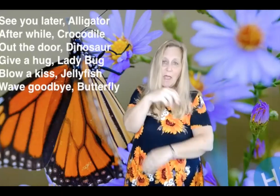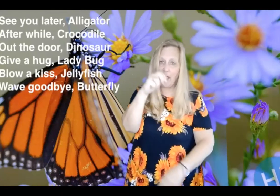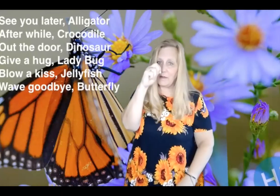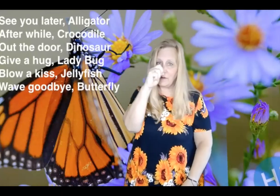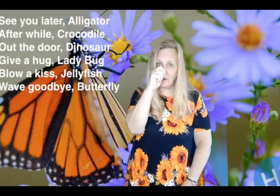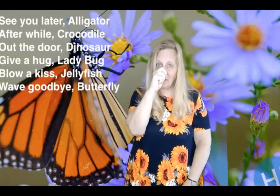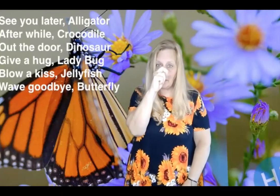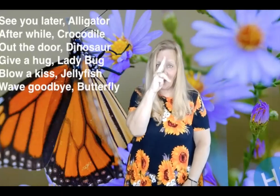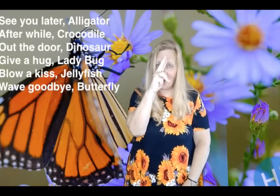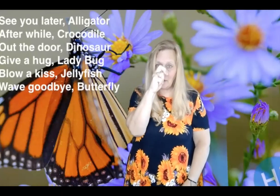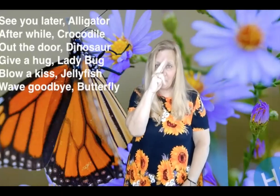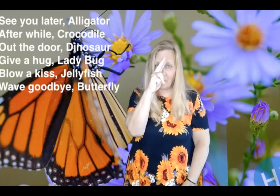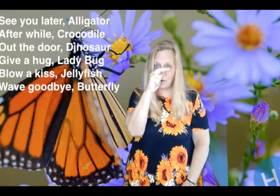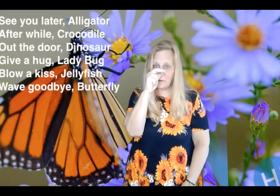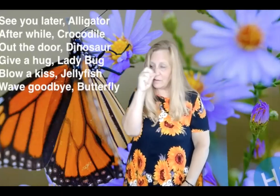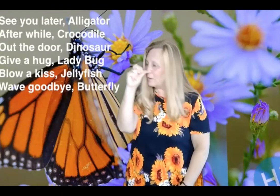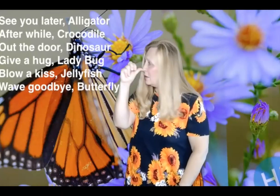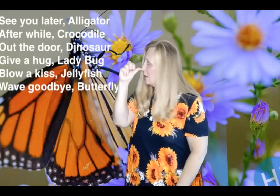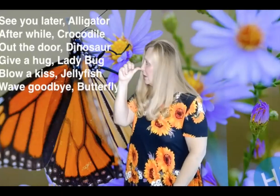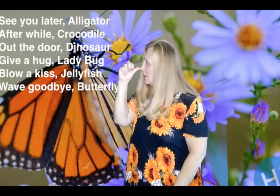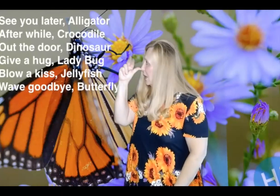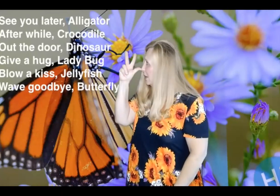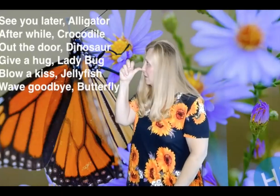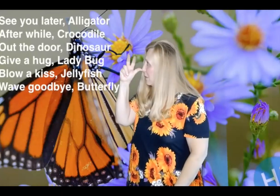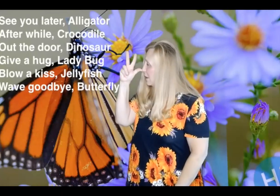And lady bug. lady bug.